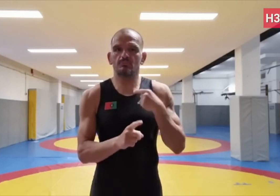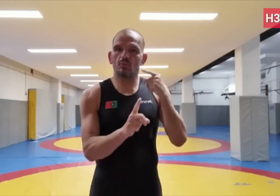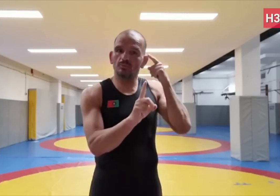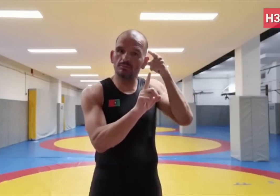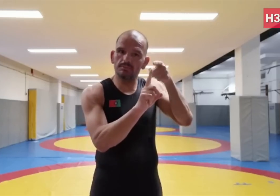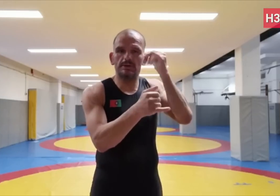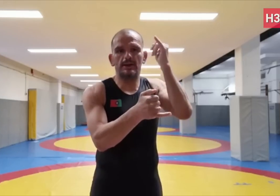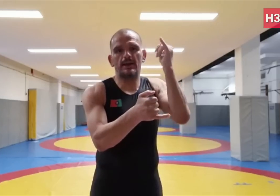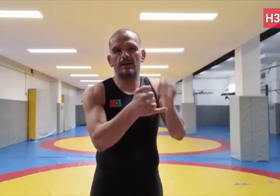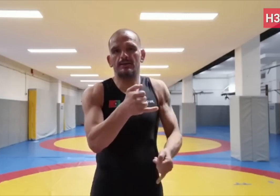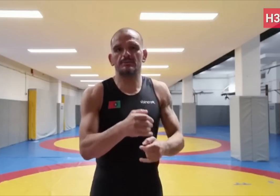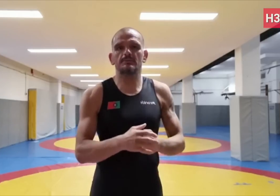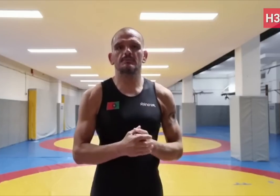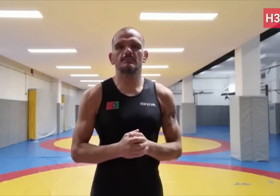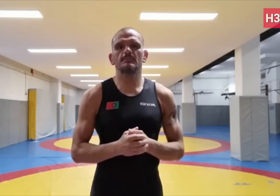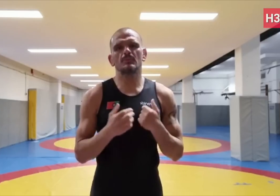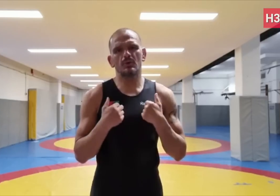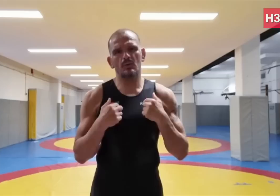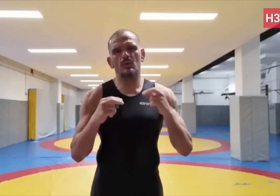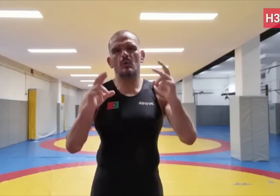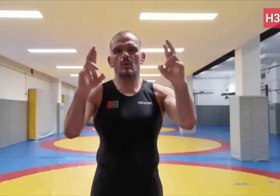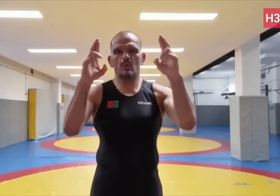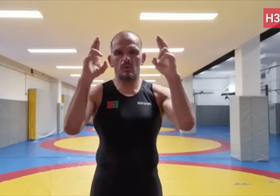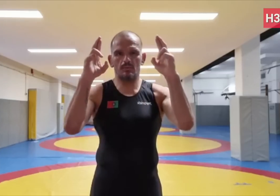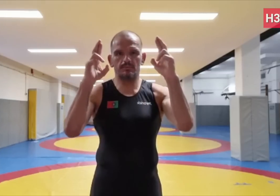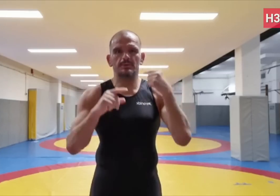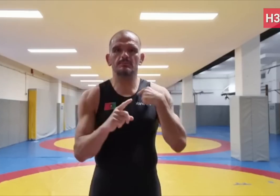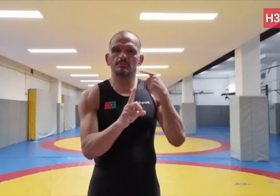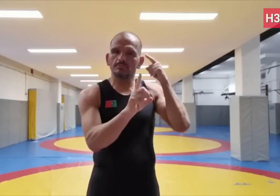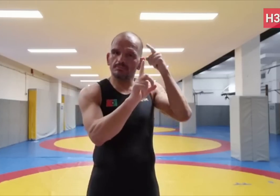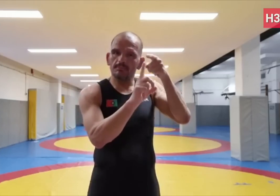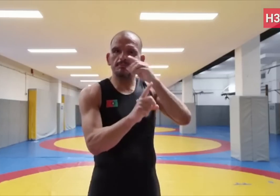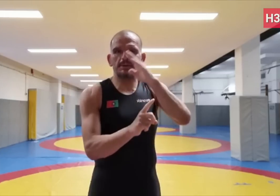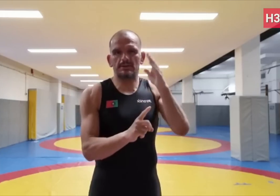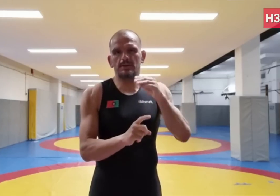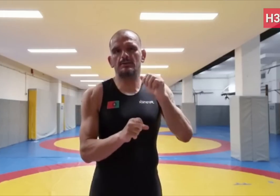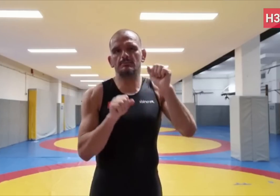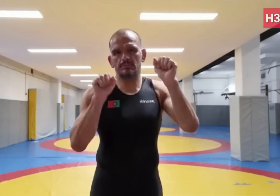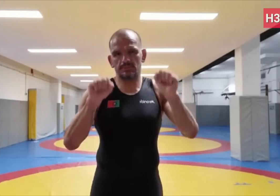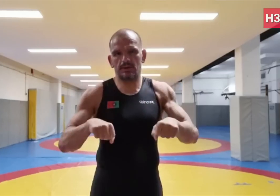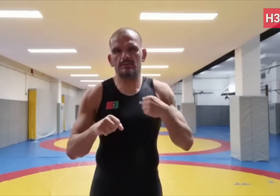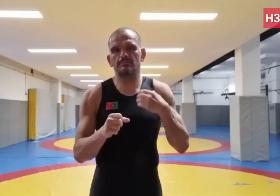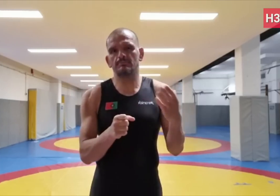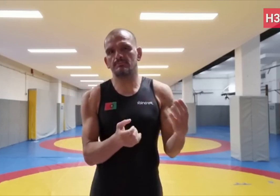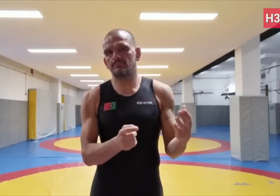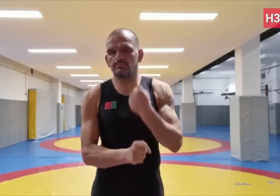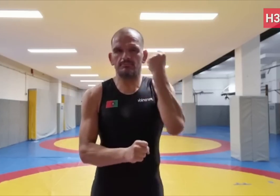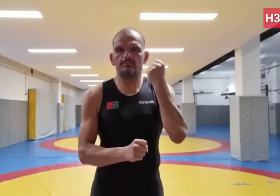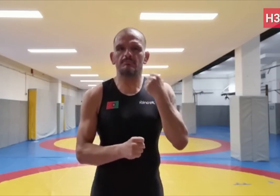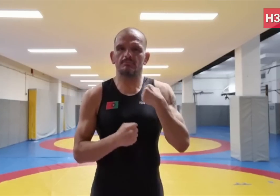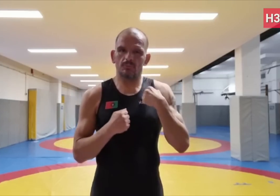I can’t continue any longer. So, it’s my last hope to win one more medal.